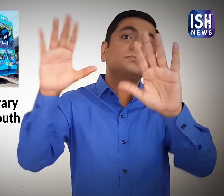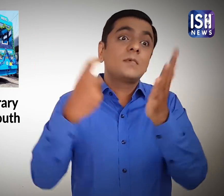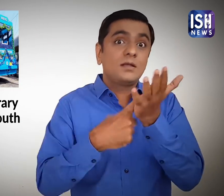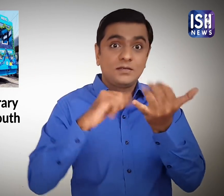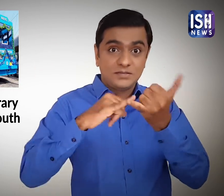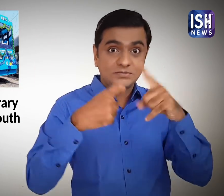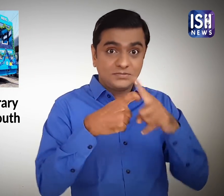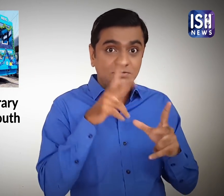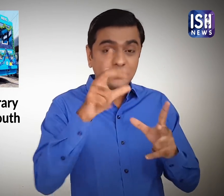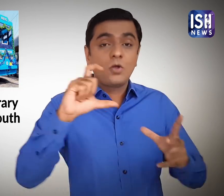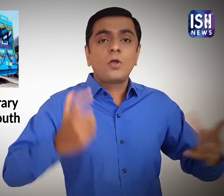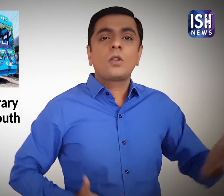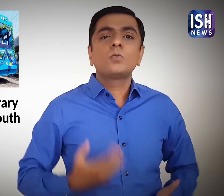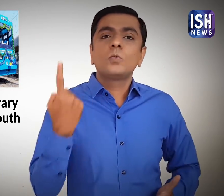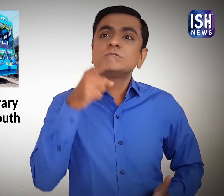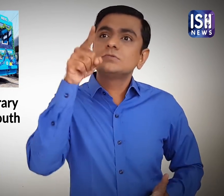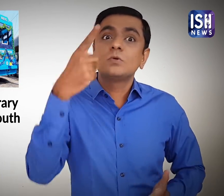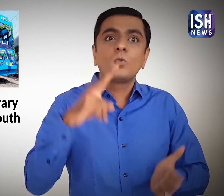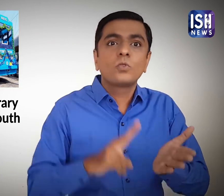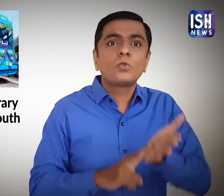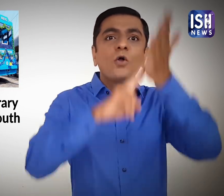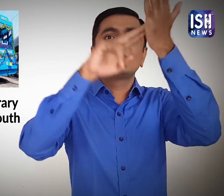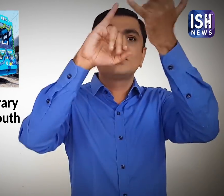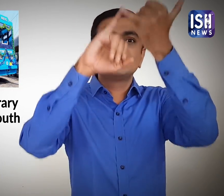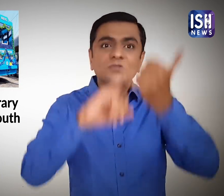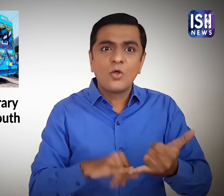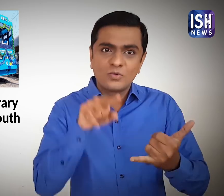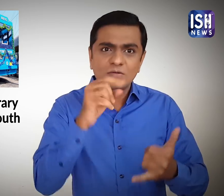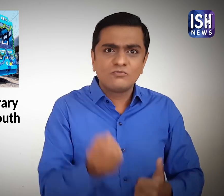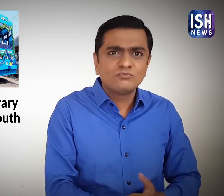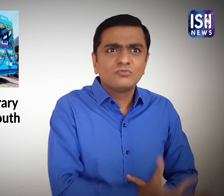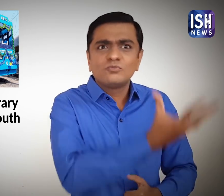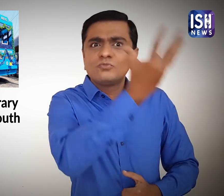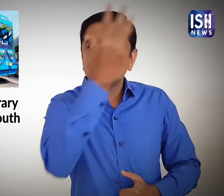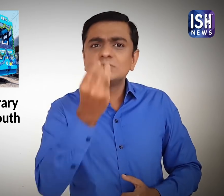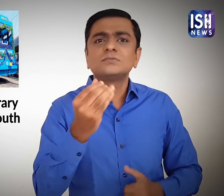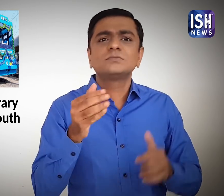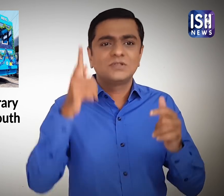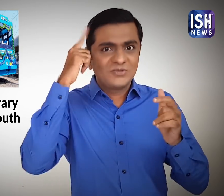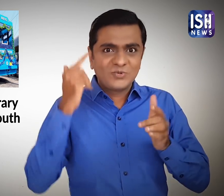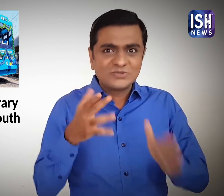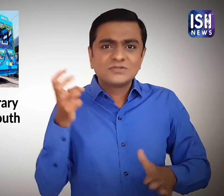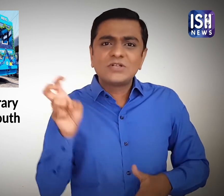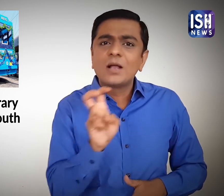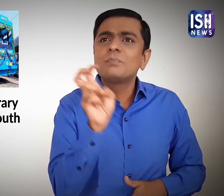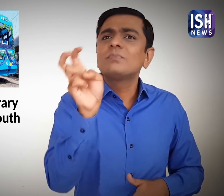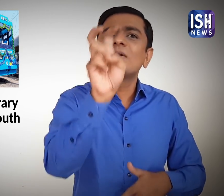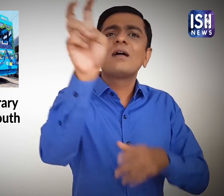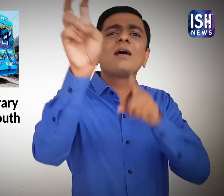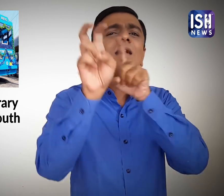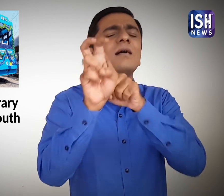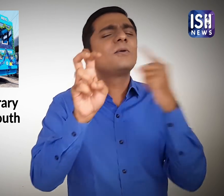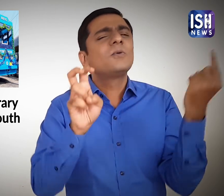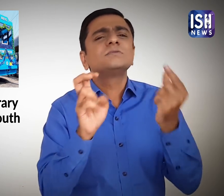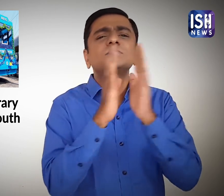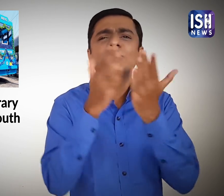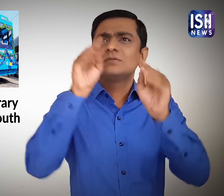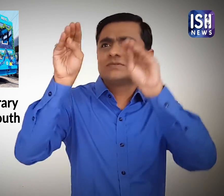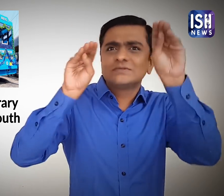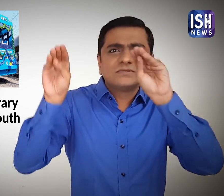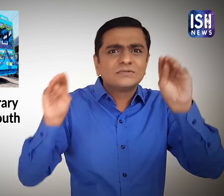He said, "The tram would run across north and south Kolkata"